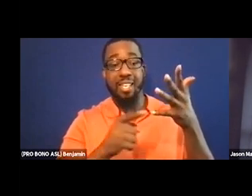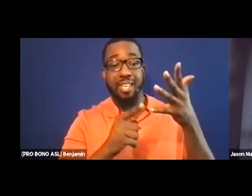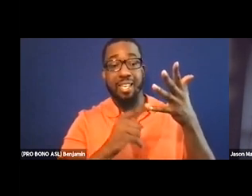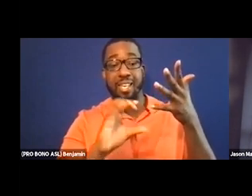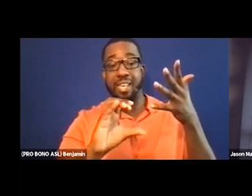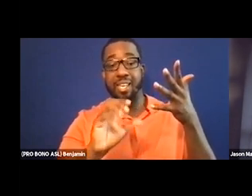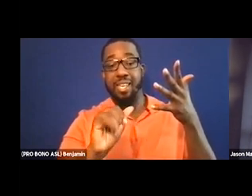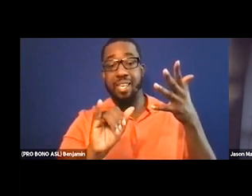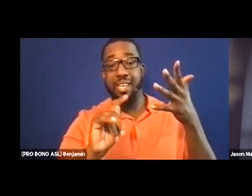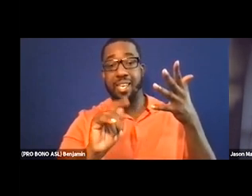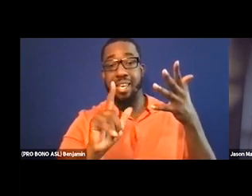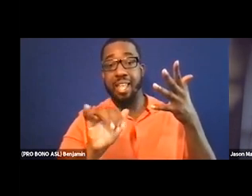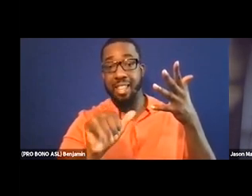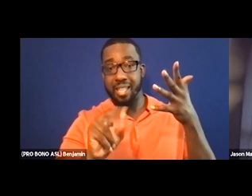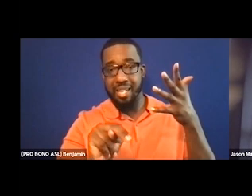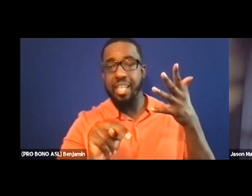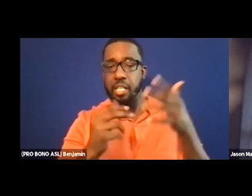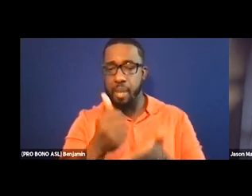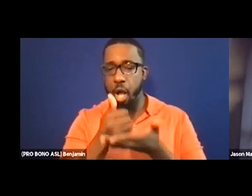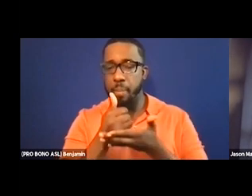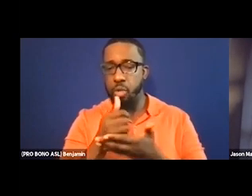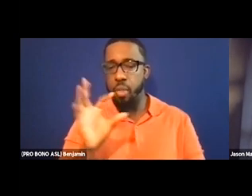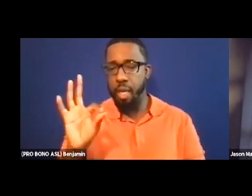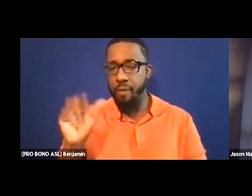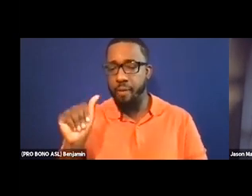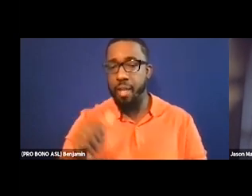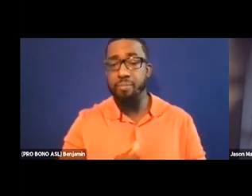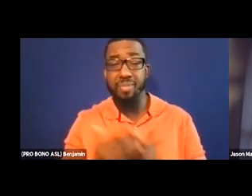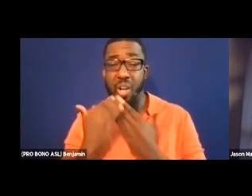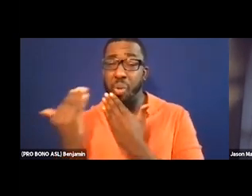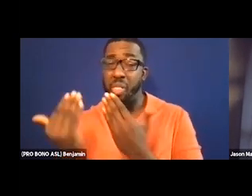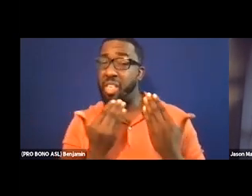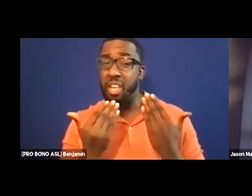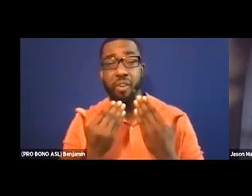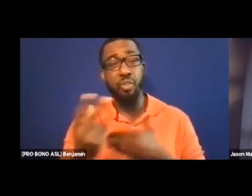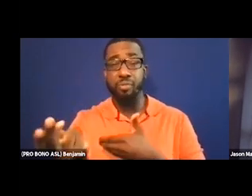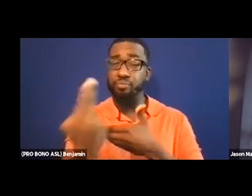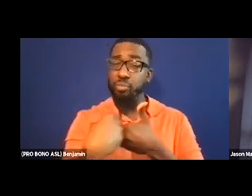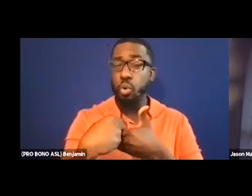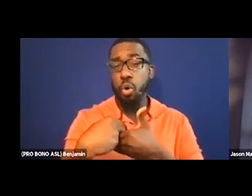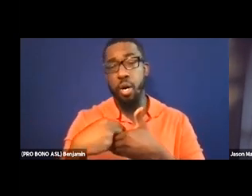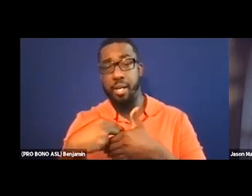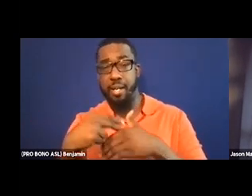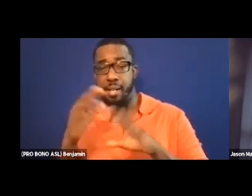So I want to finally thank all of you for attending and for being engaged and asking great questions and I want